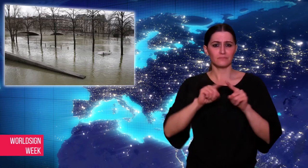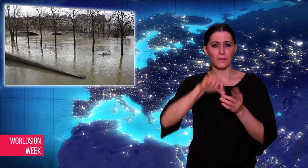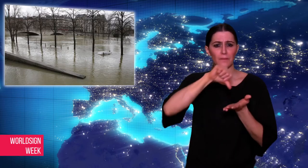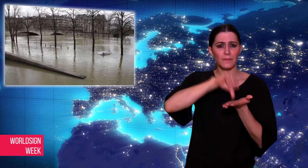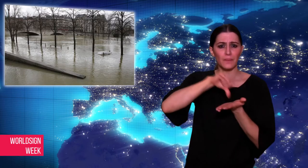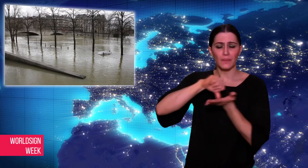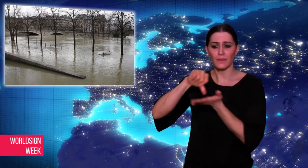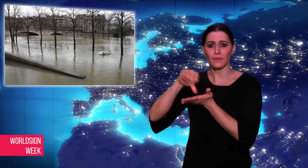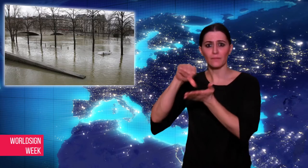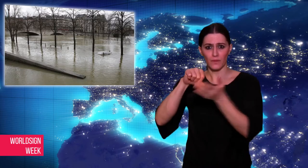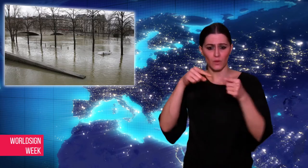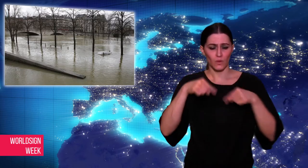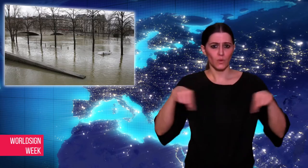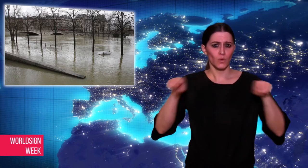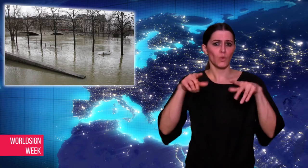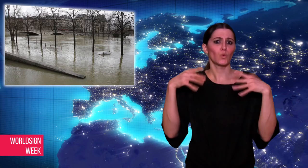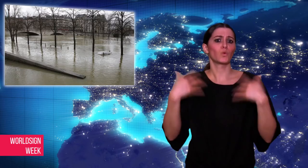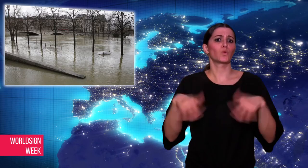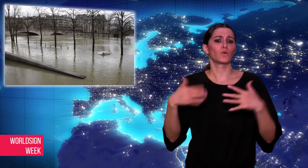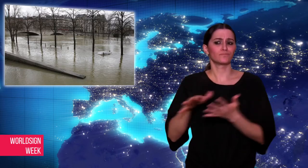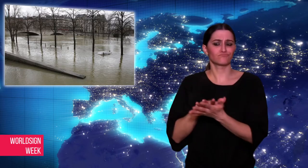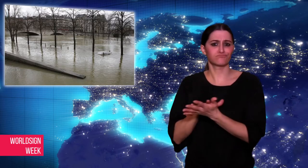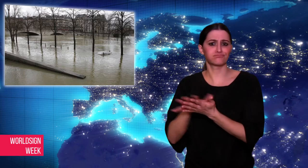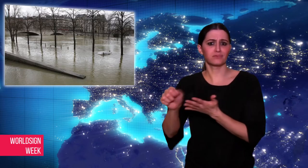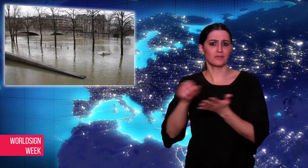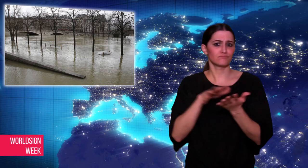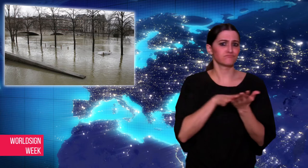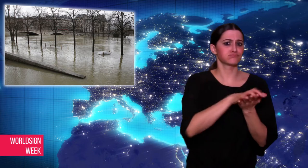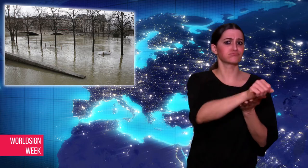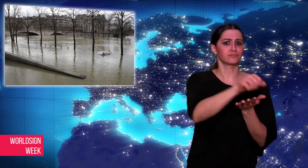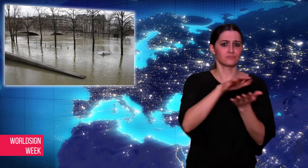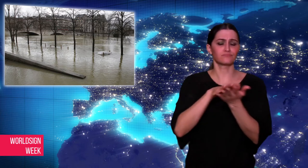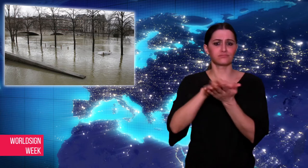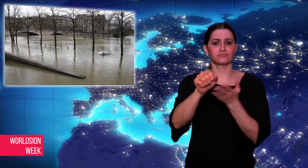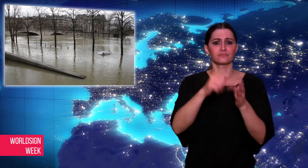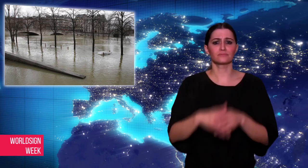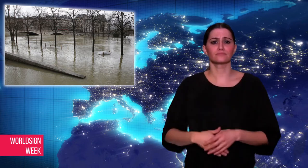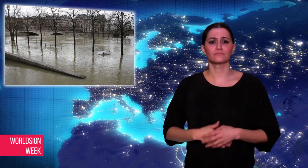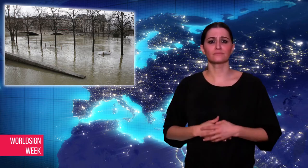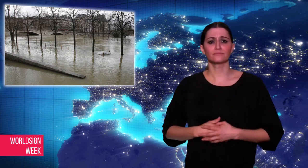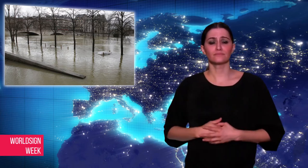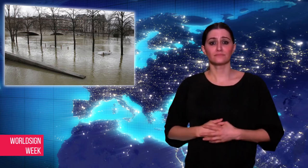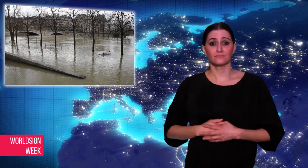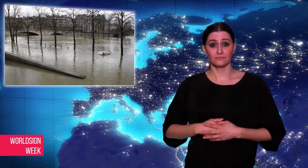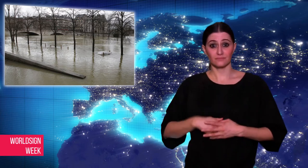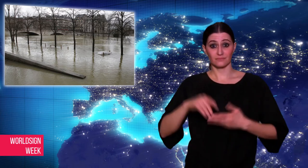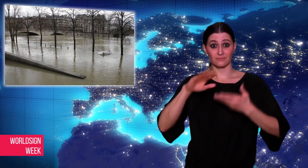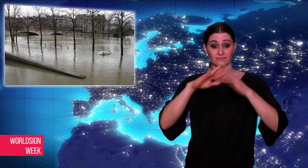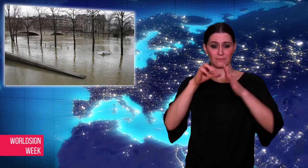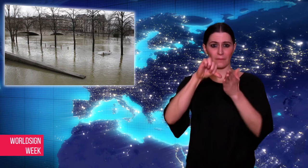of Paris, residents had to use canoes